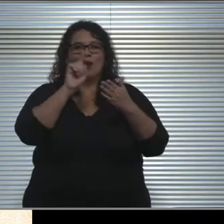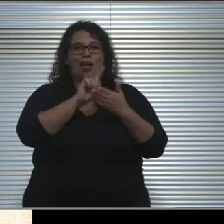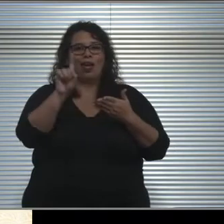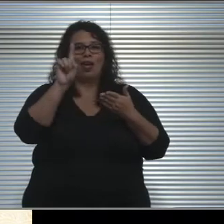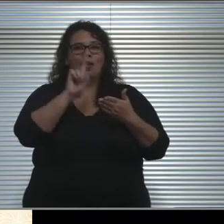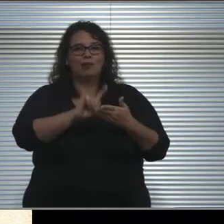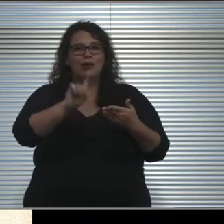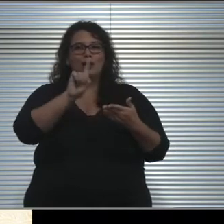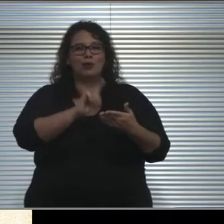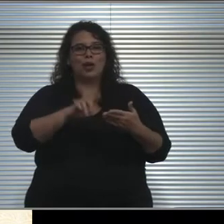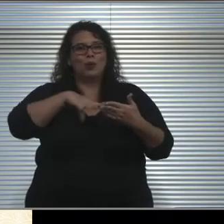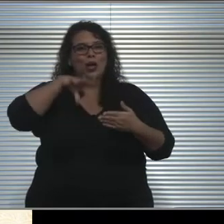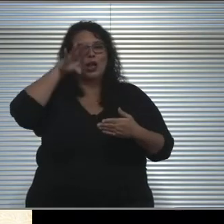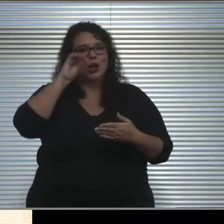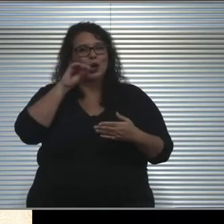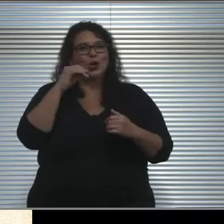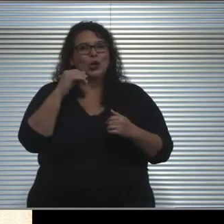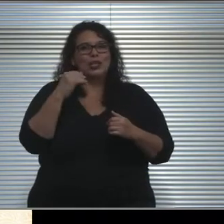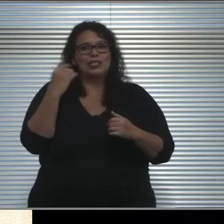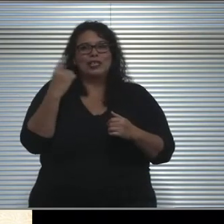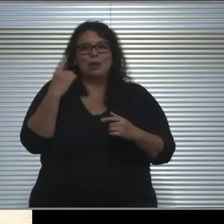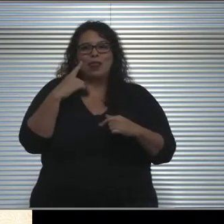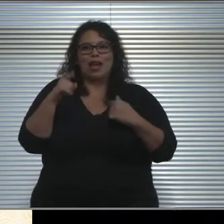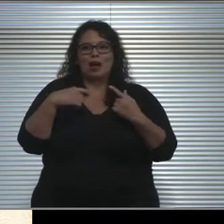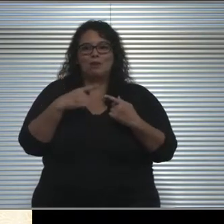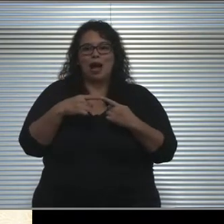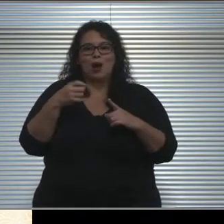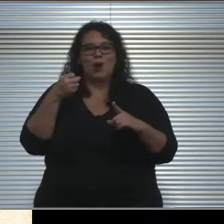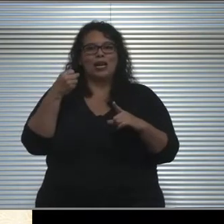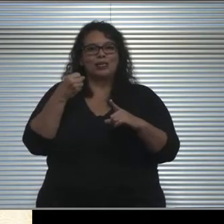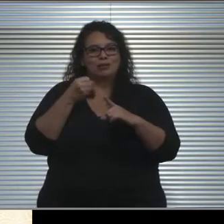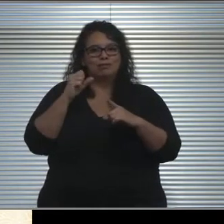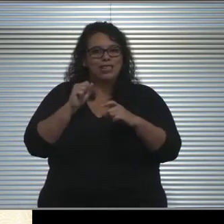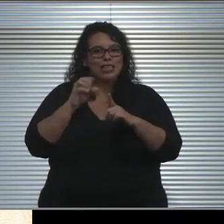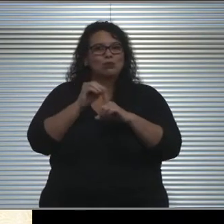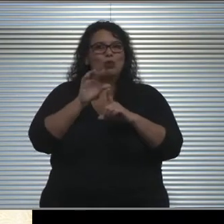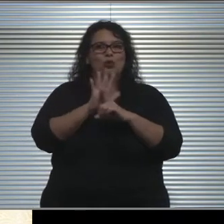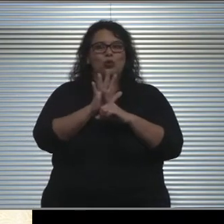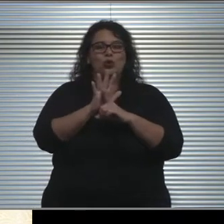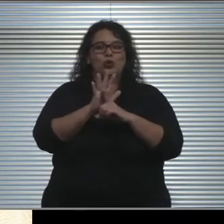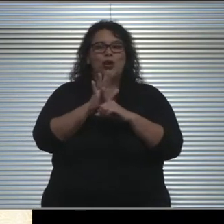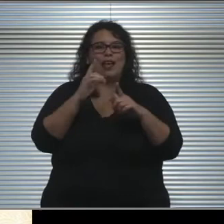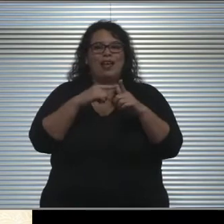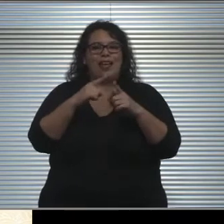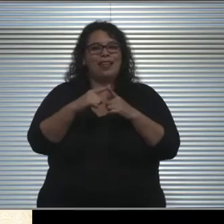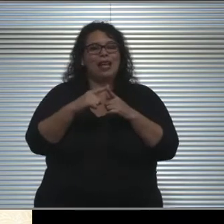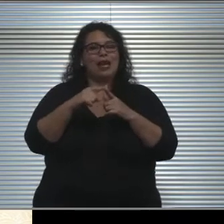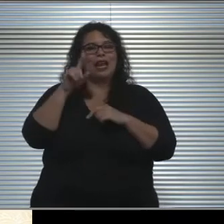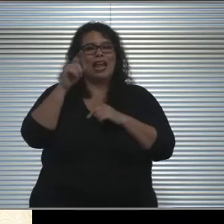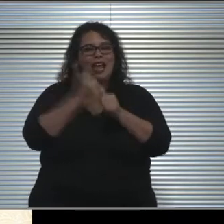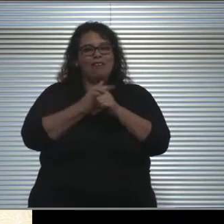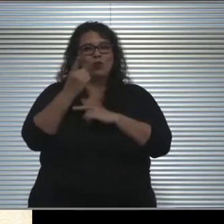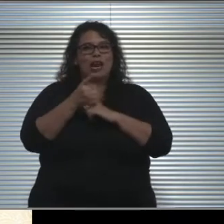that we have learned something about exposure and we have had cause to quarantine within these programs.